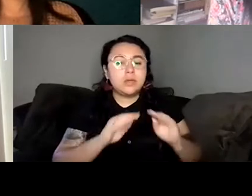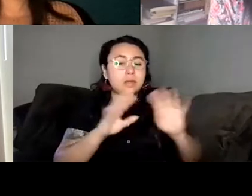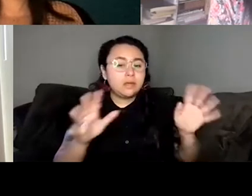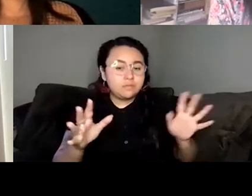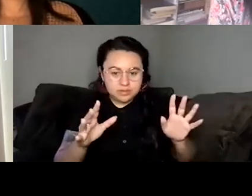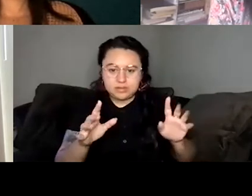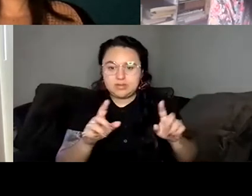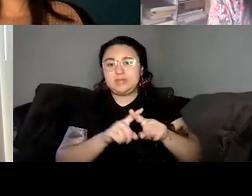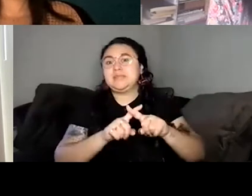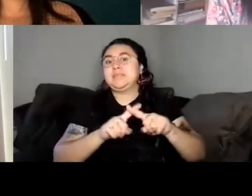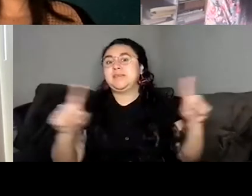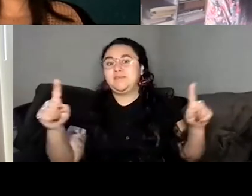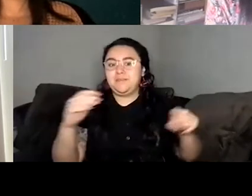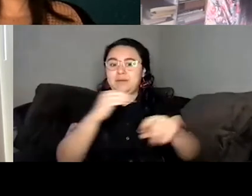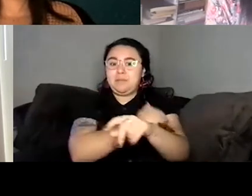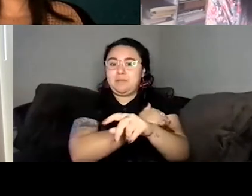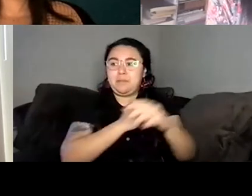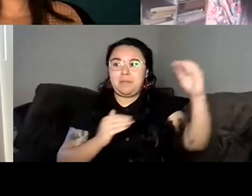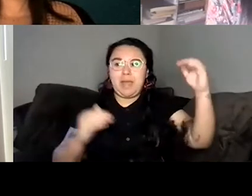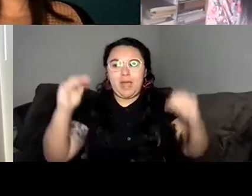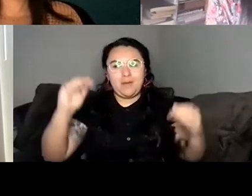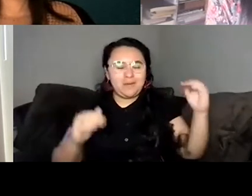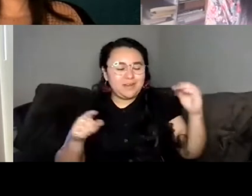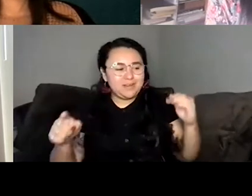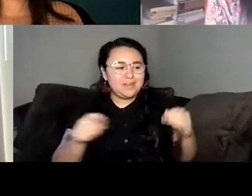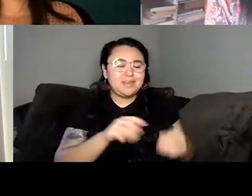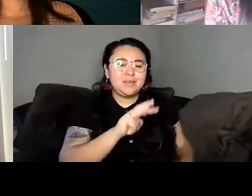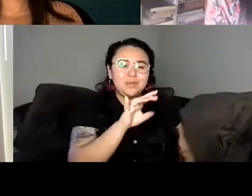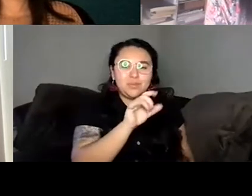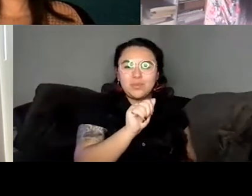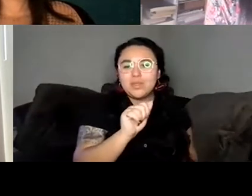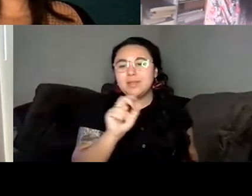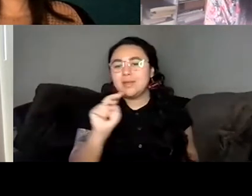power dynamics within those two states of watching, you know, who has the privilege